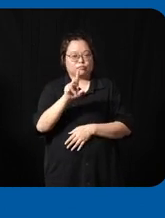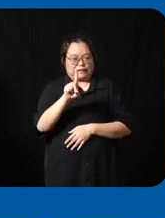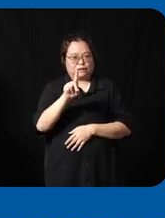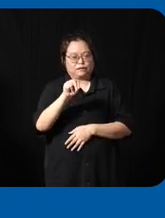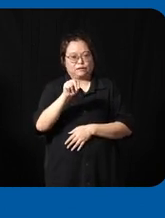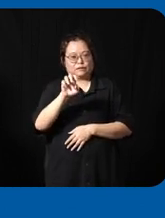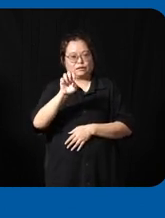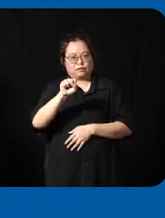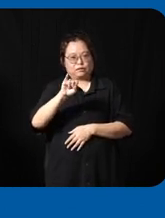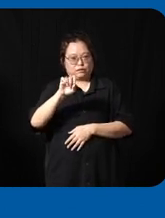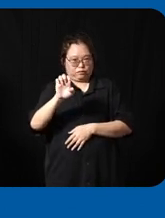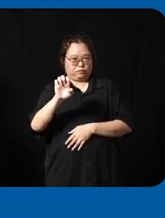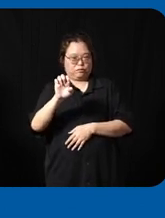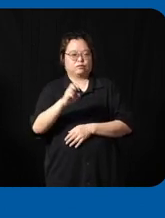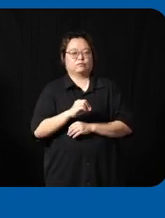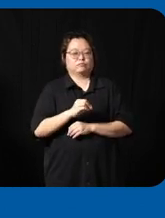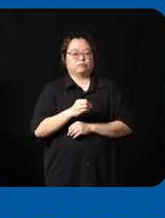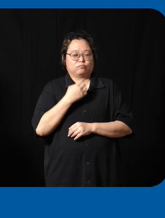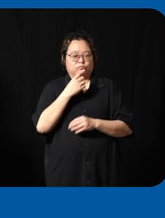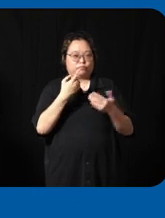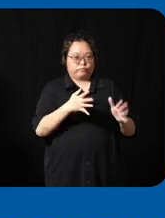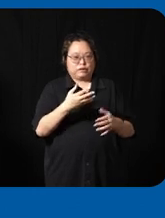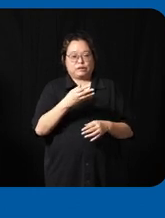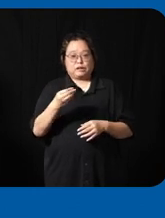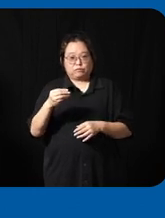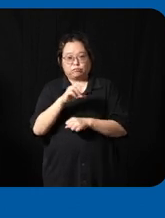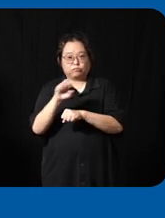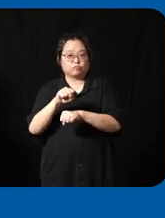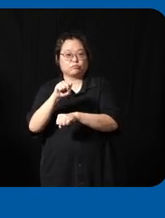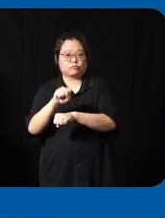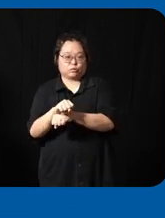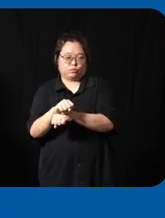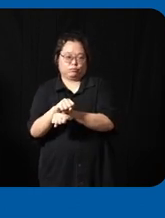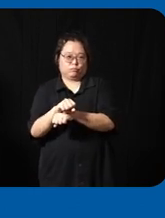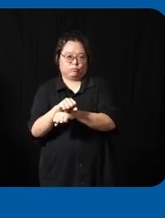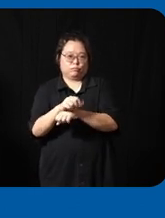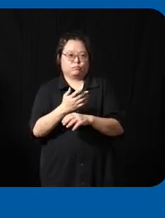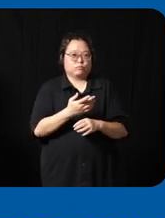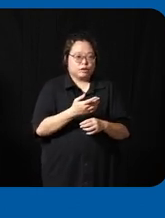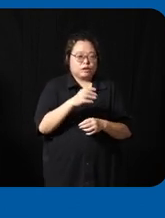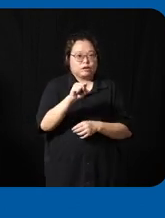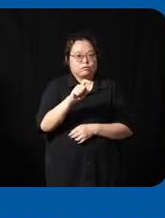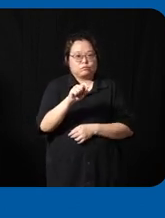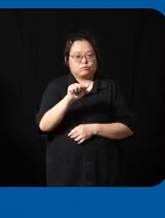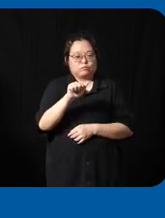also how at Singapore uh we are working with different stakeholders and different partners